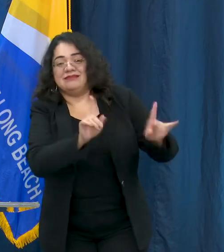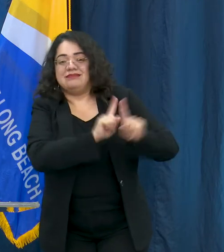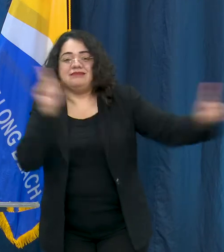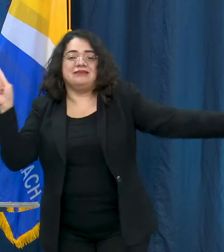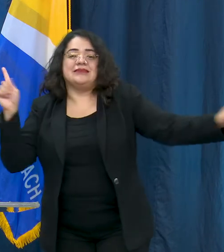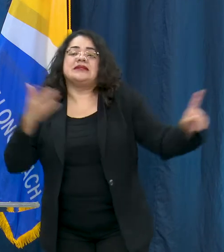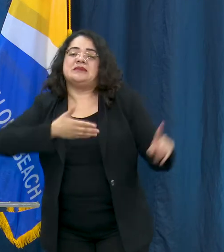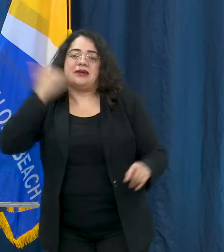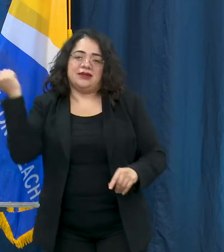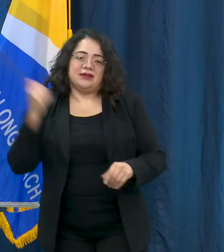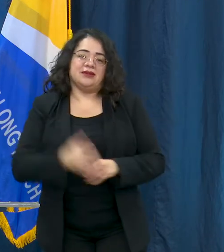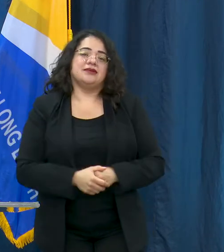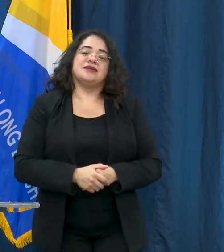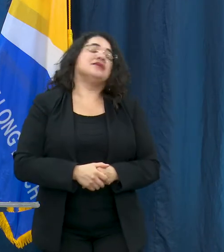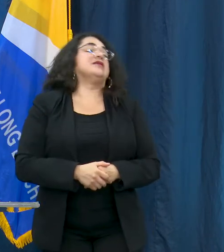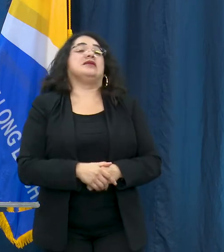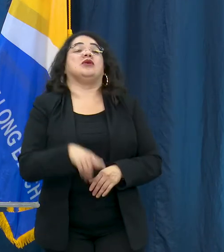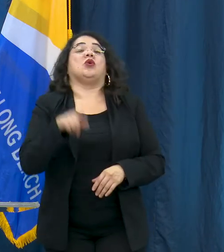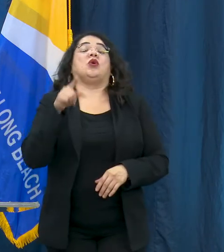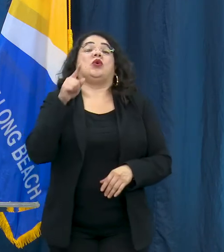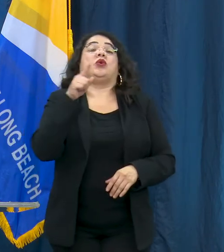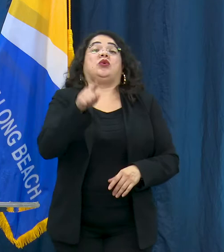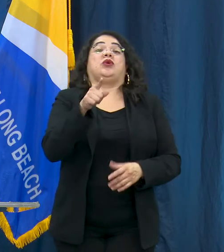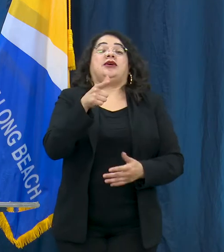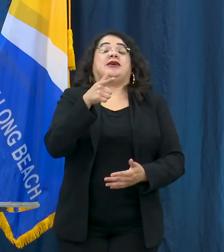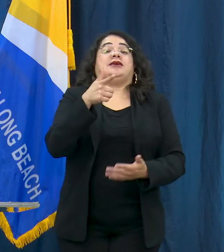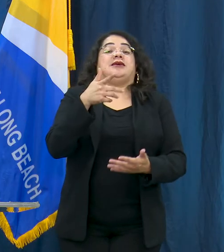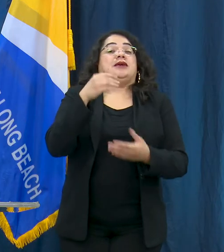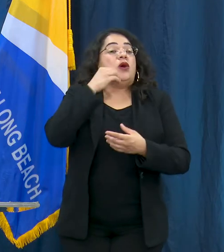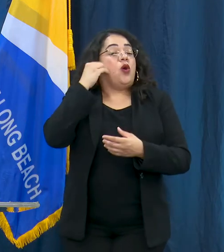when you are having an interaction within six feet,